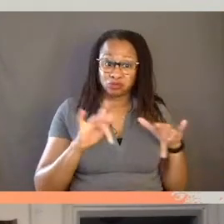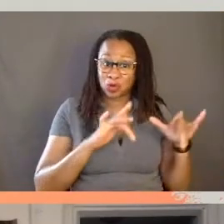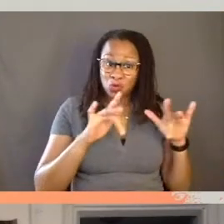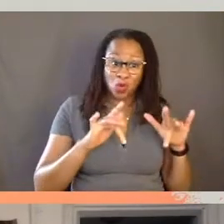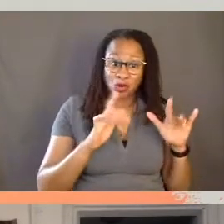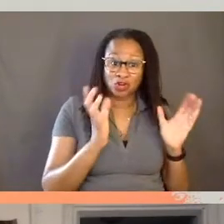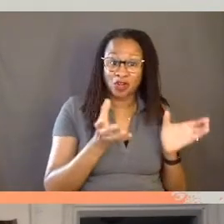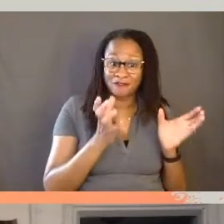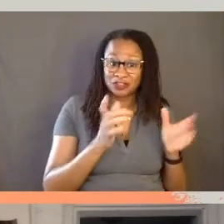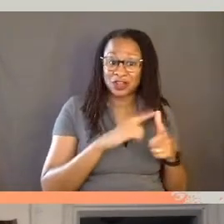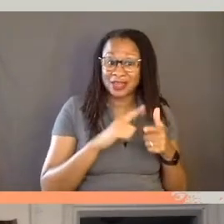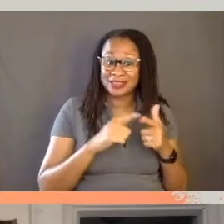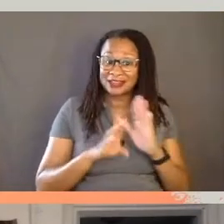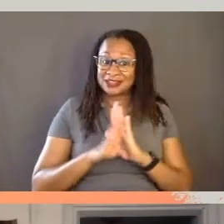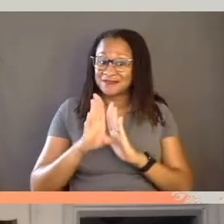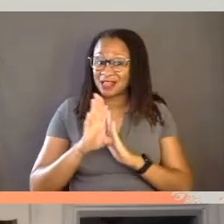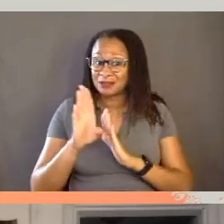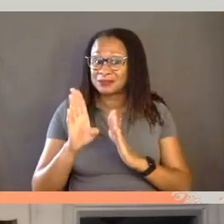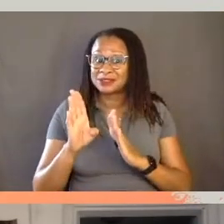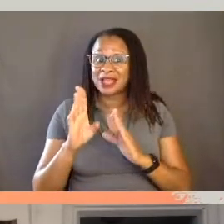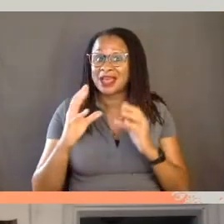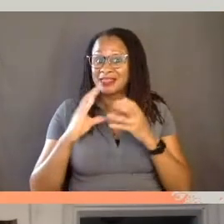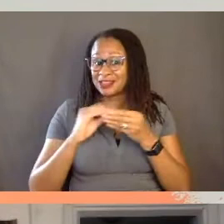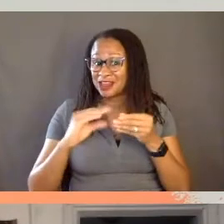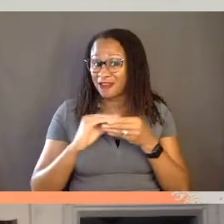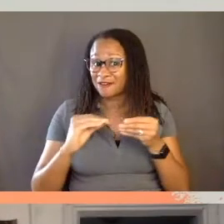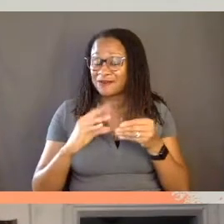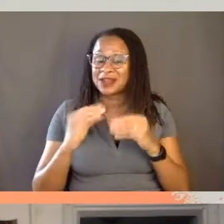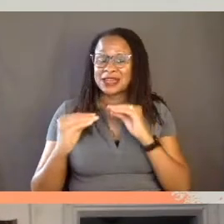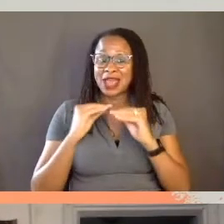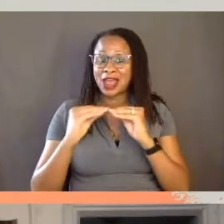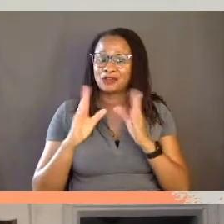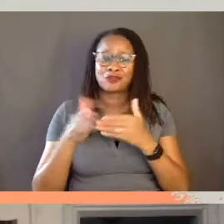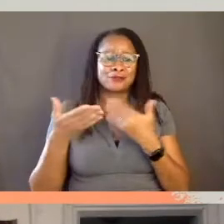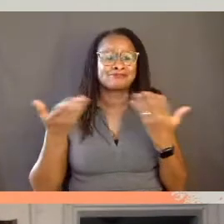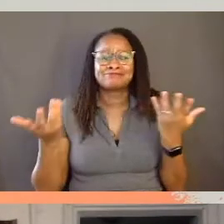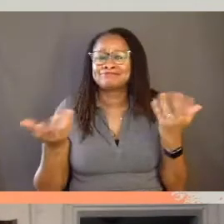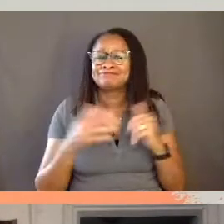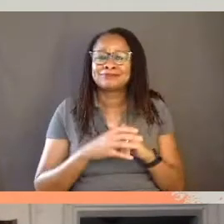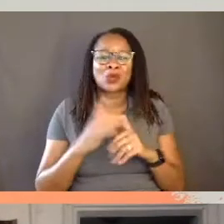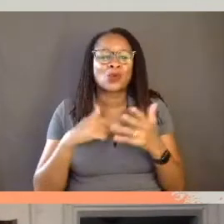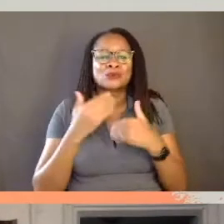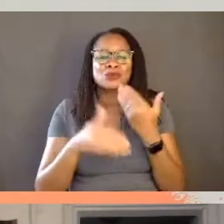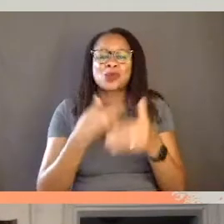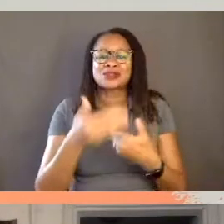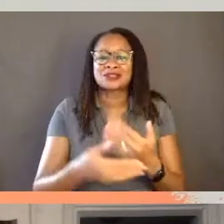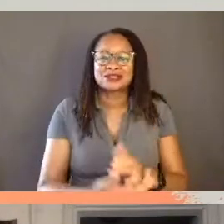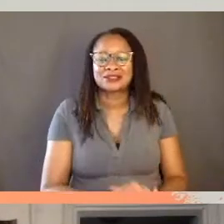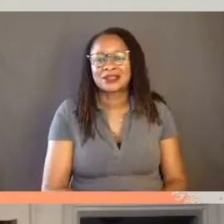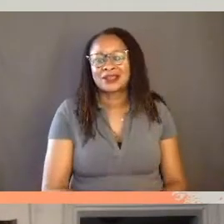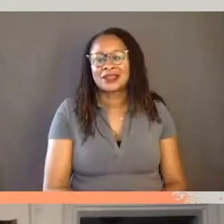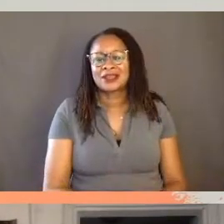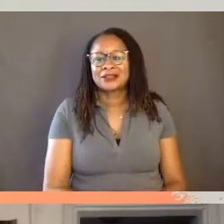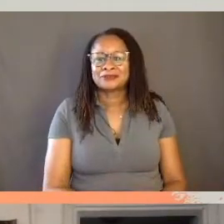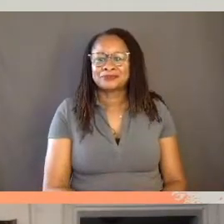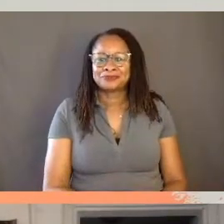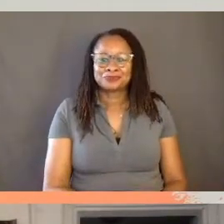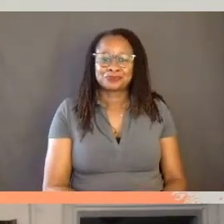and then you developed the narrative in the edit room? How, what was your process? Yeah, so one of the most interesting parts